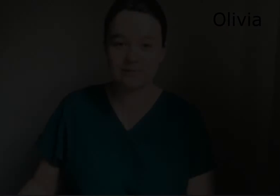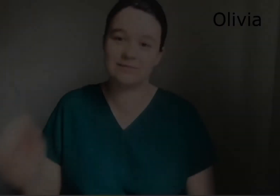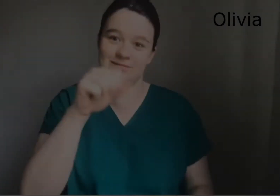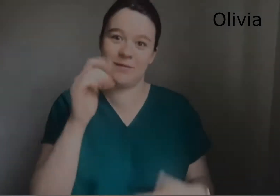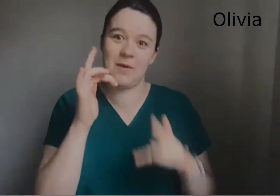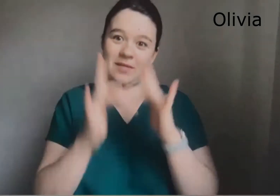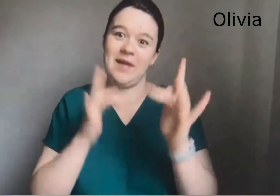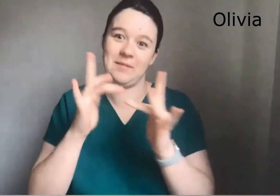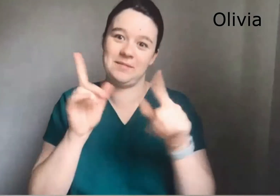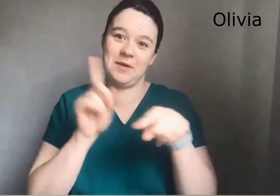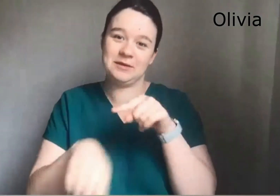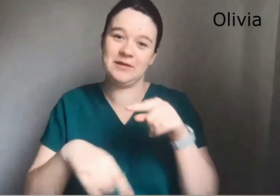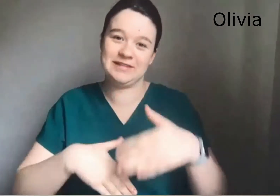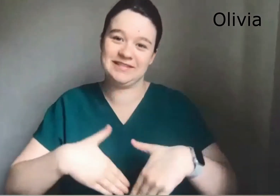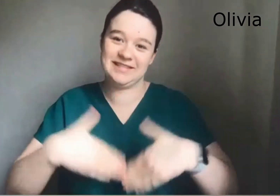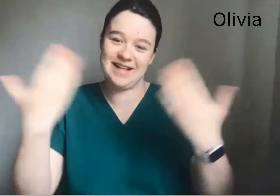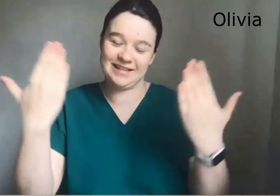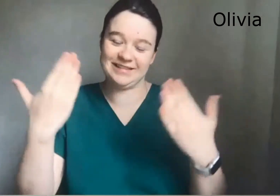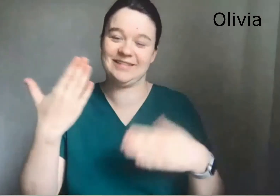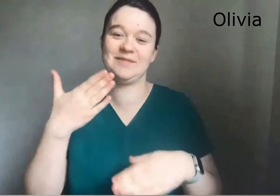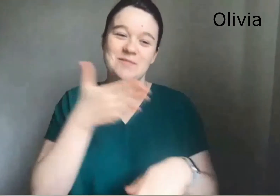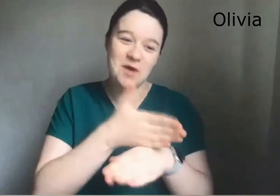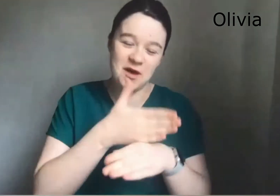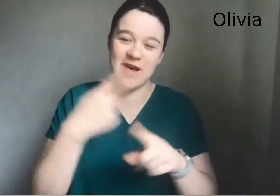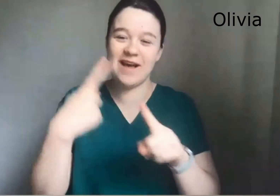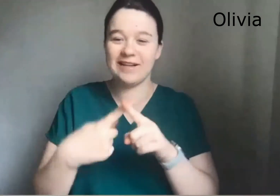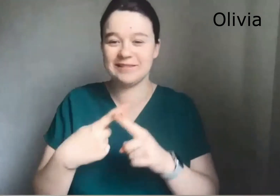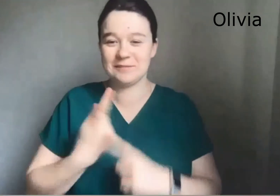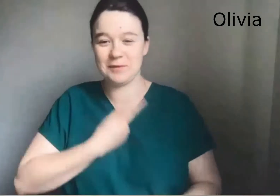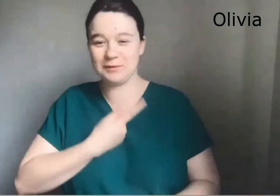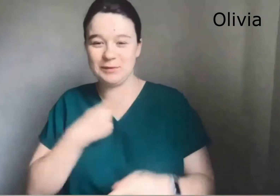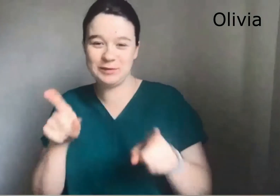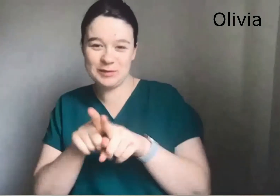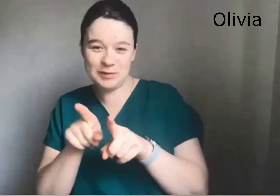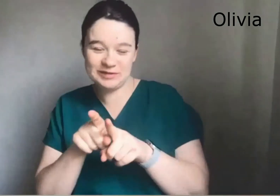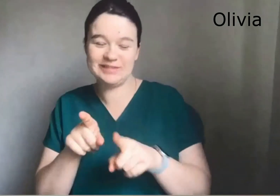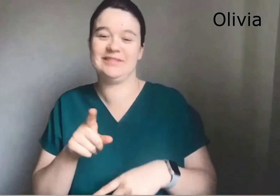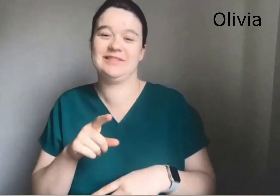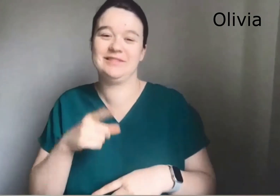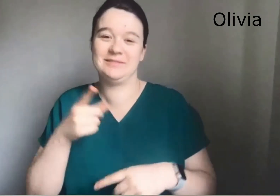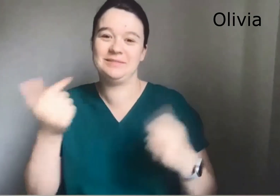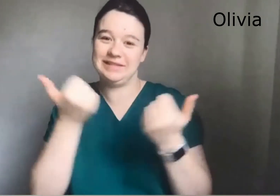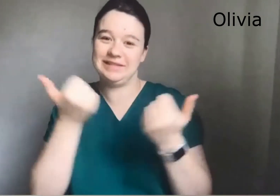Fantastic. Yeah, I actually do spend a lot of time online most of the day for work and for personal use